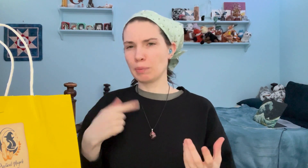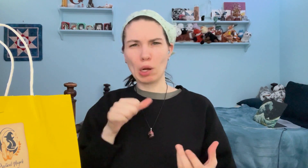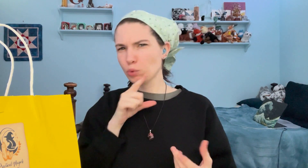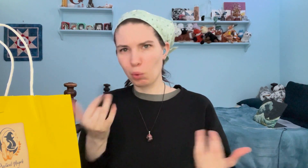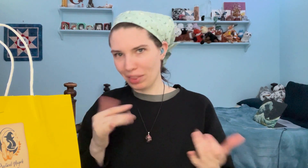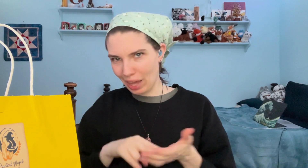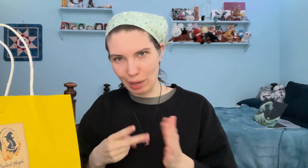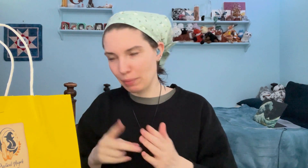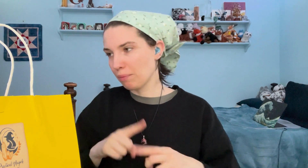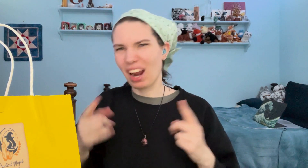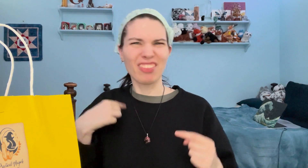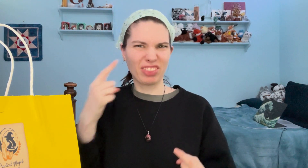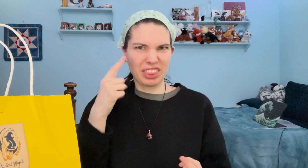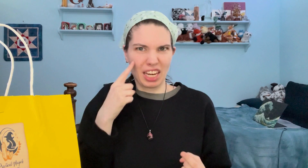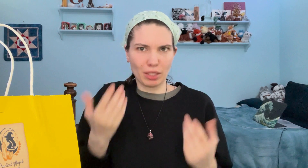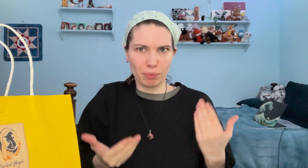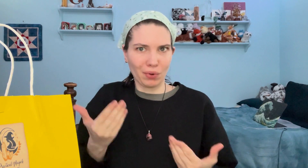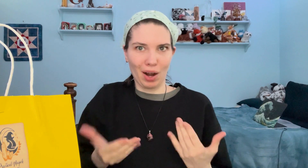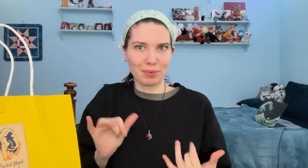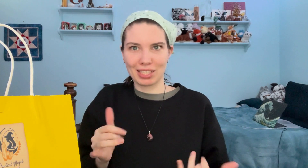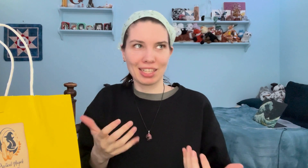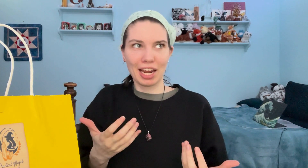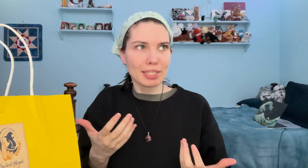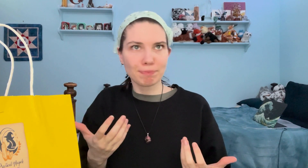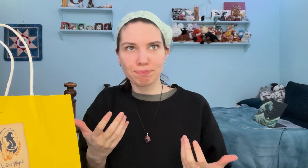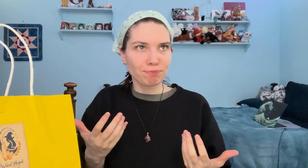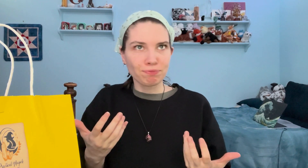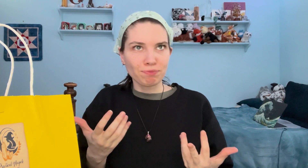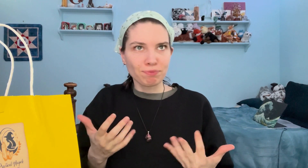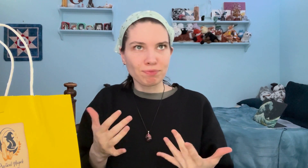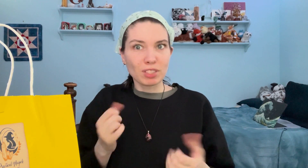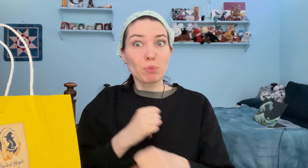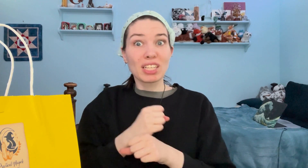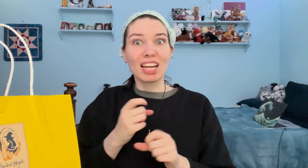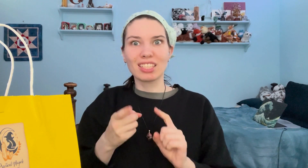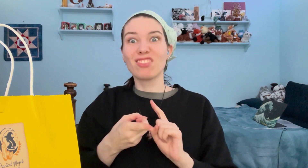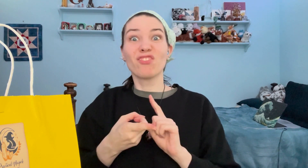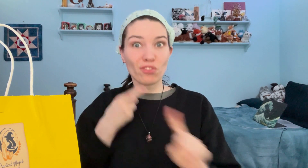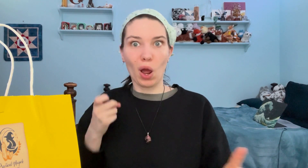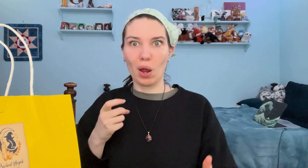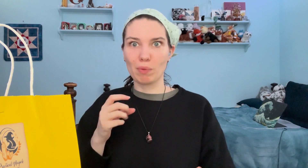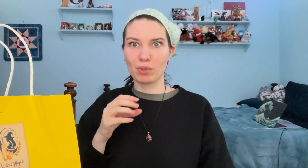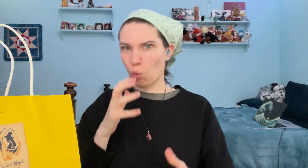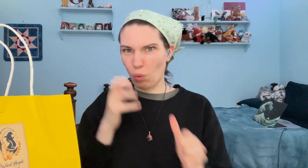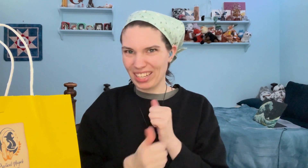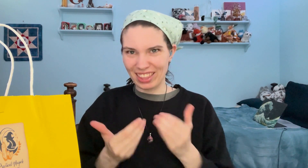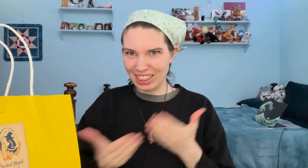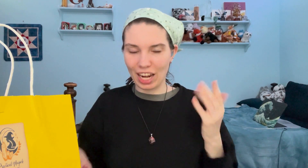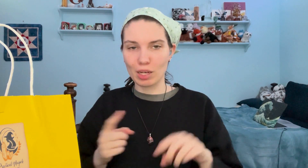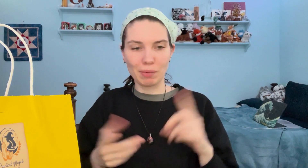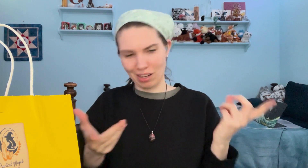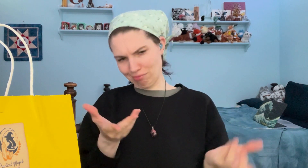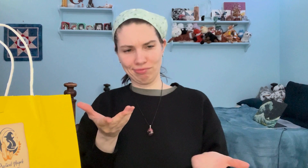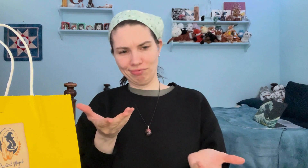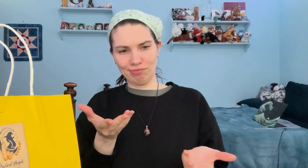I'm not sure what does that mean, but I think it's probably like... protection from the wicked things, but...